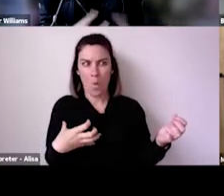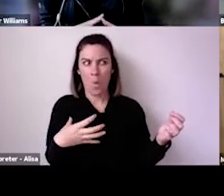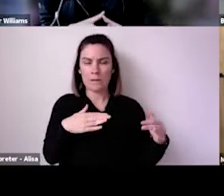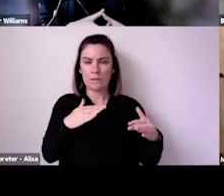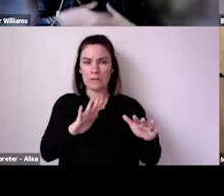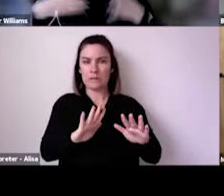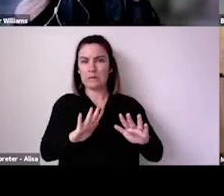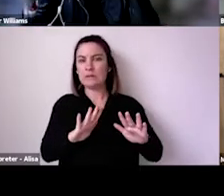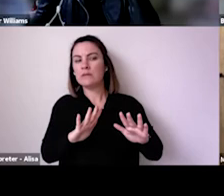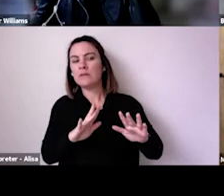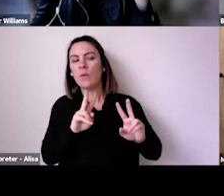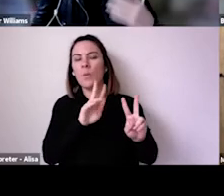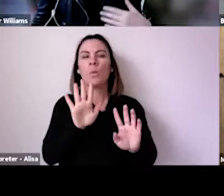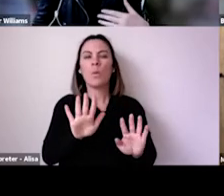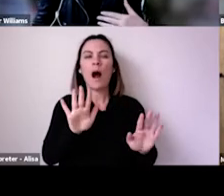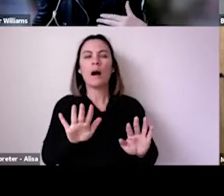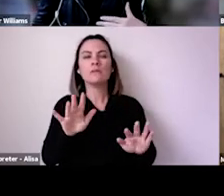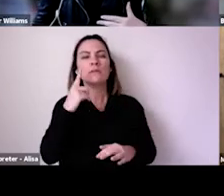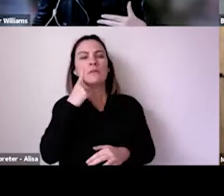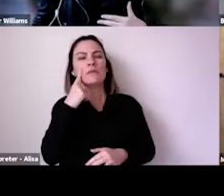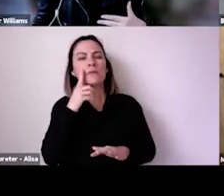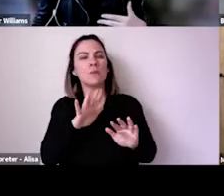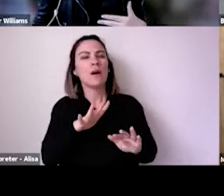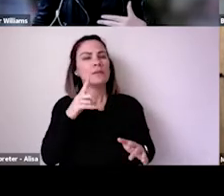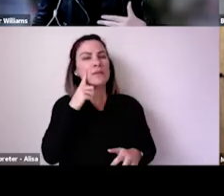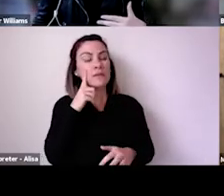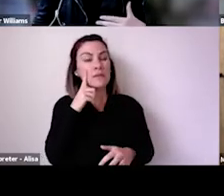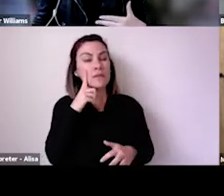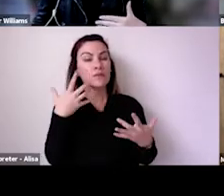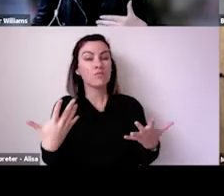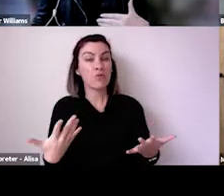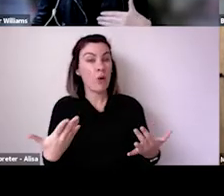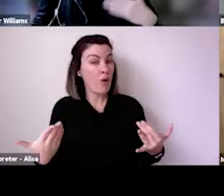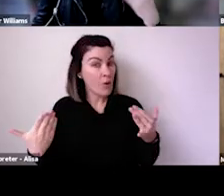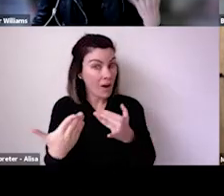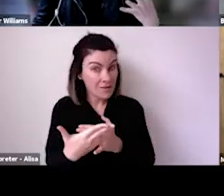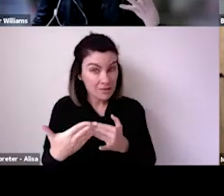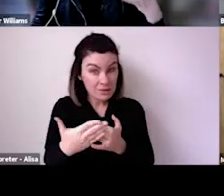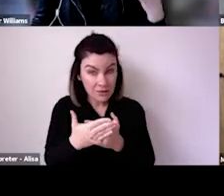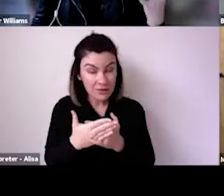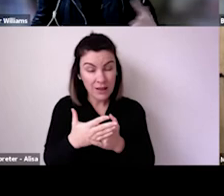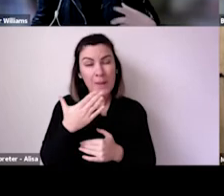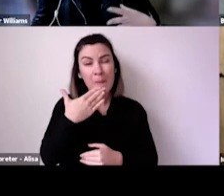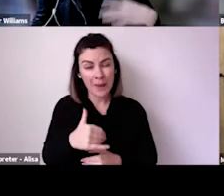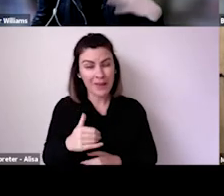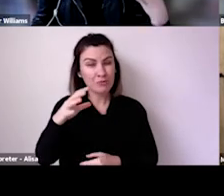of new issues emerge once you've got a majority of audiences vaccinated. Absolutely.